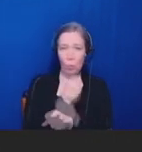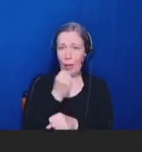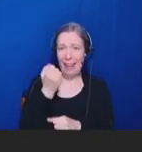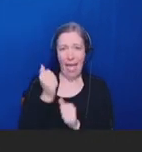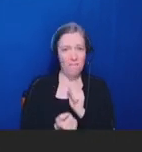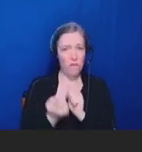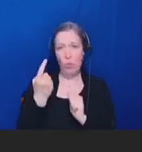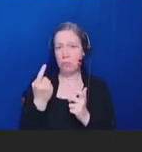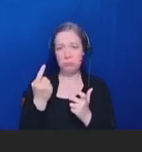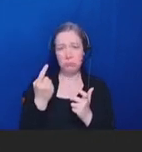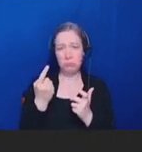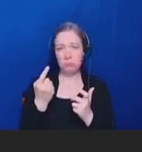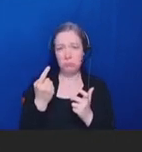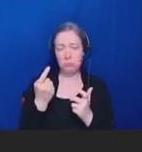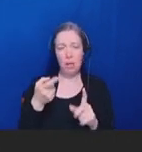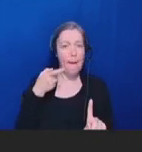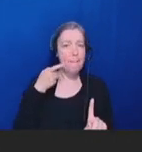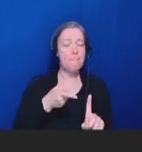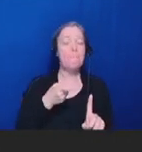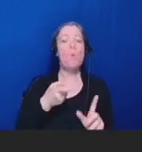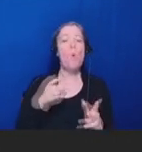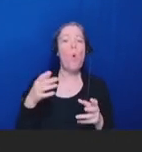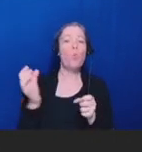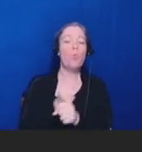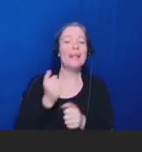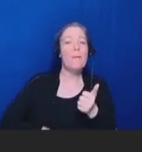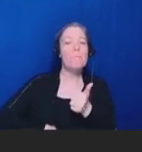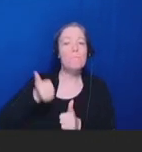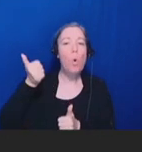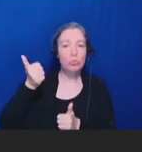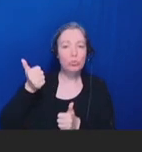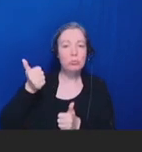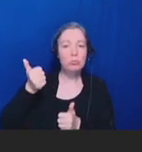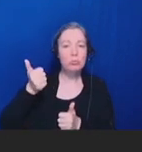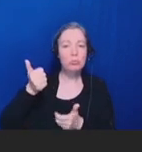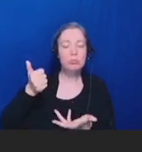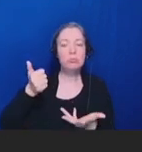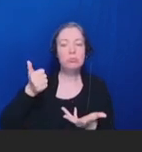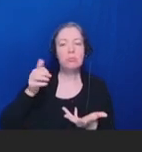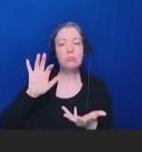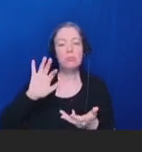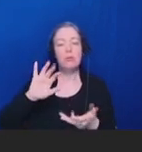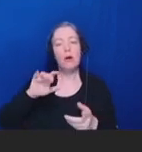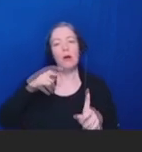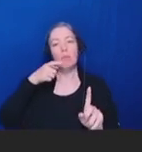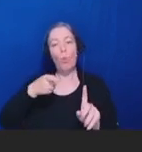most of them. And you want to set yourself up as best you can to be in a good position